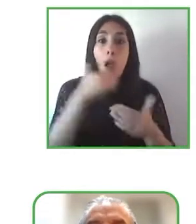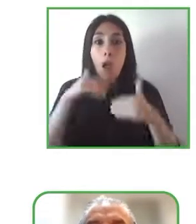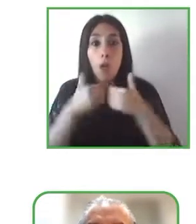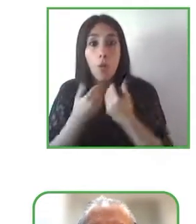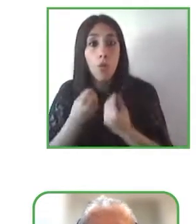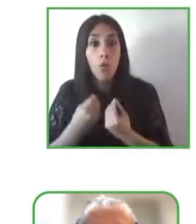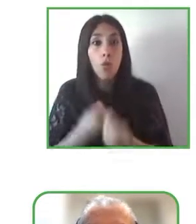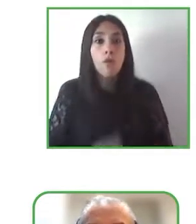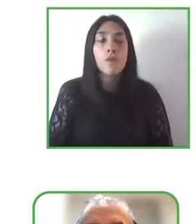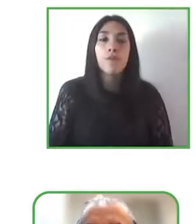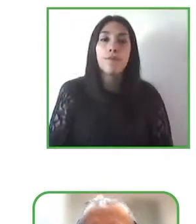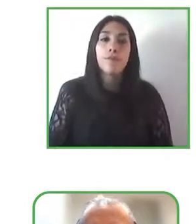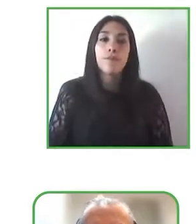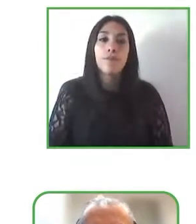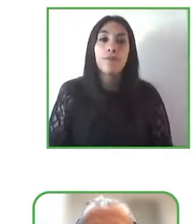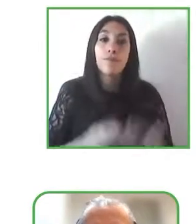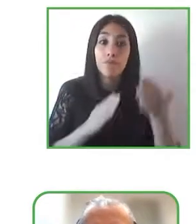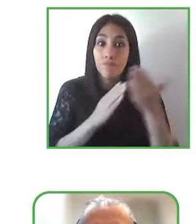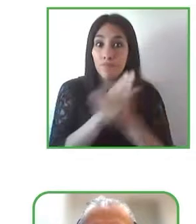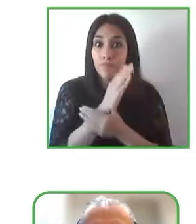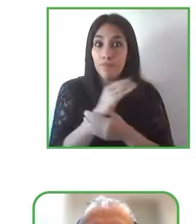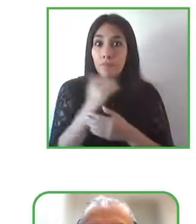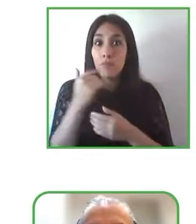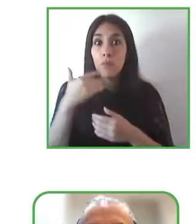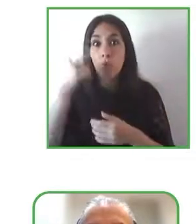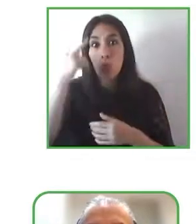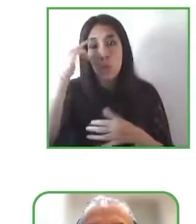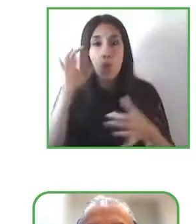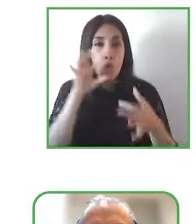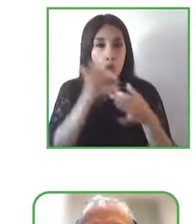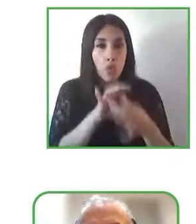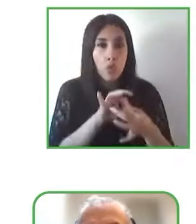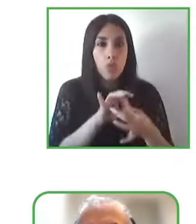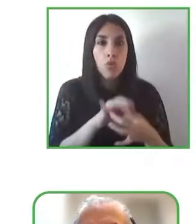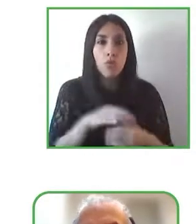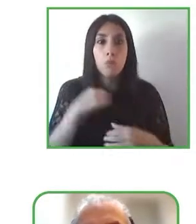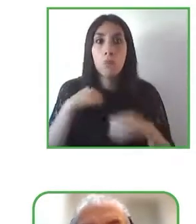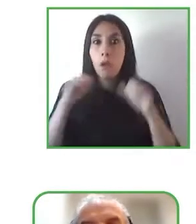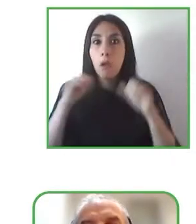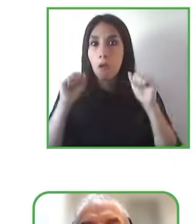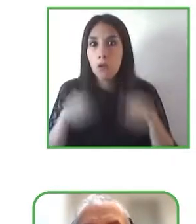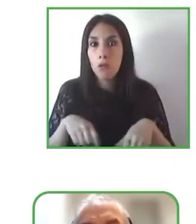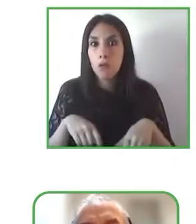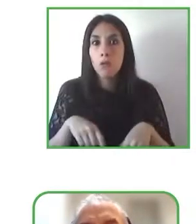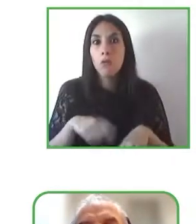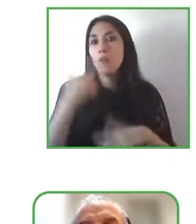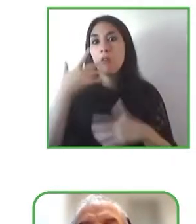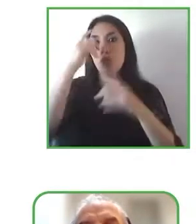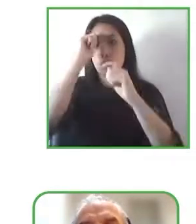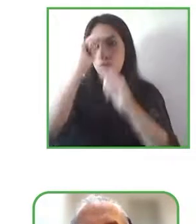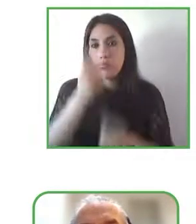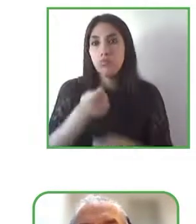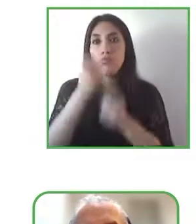that cognitive accessibility become a universally recognized right all of us